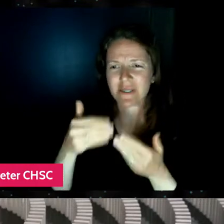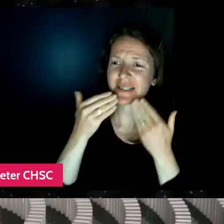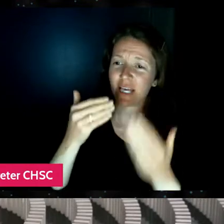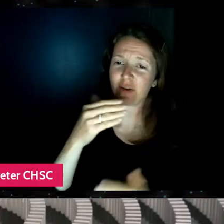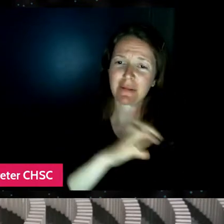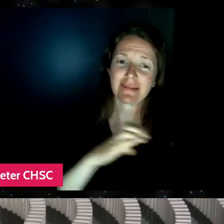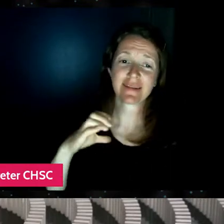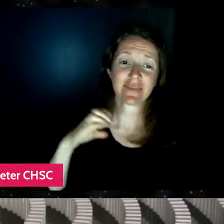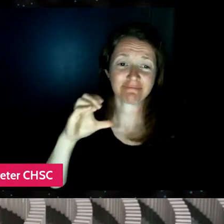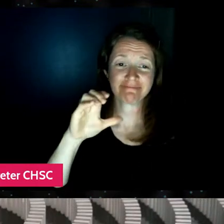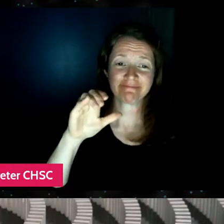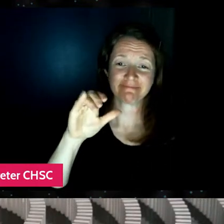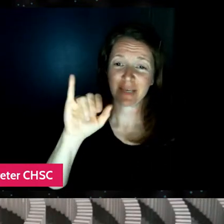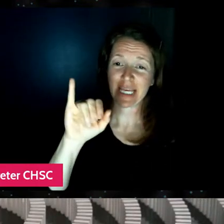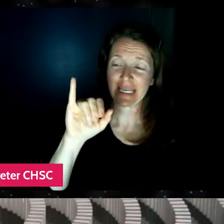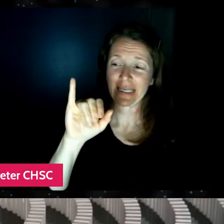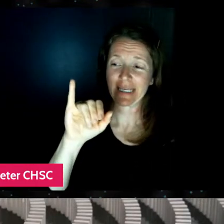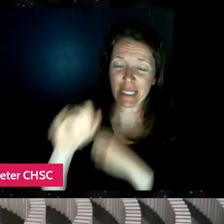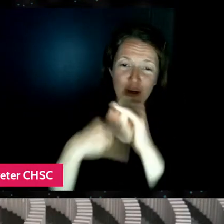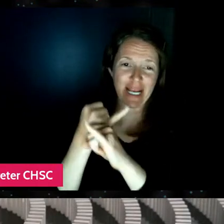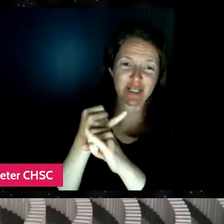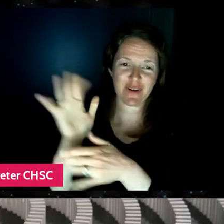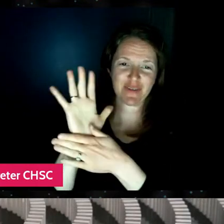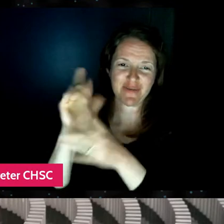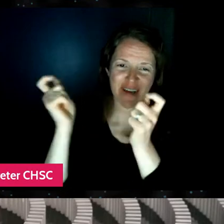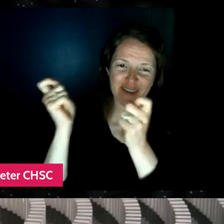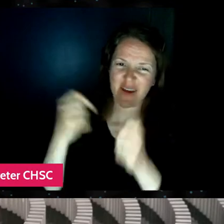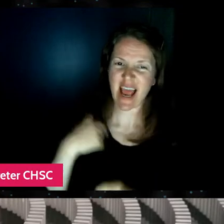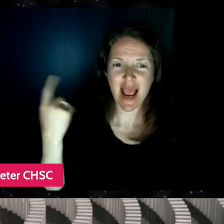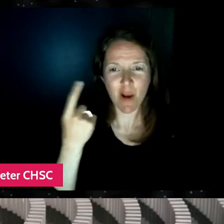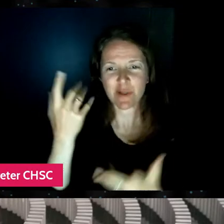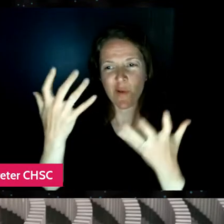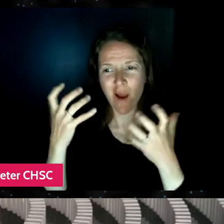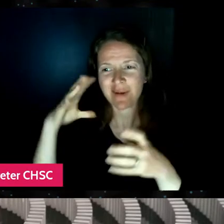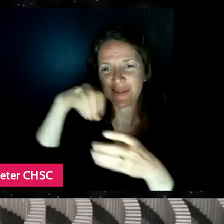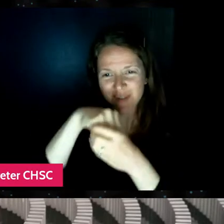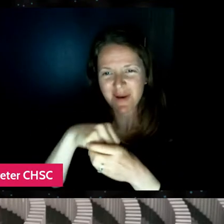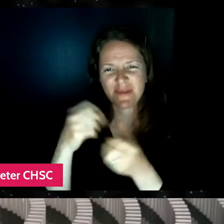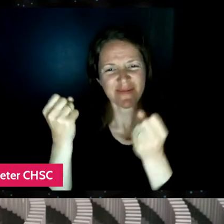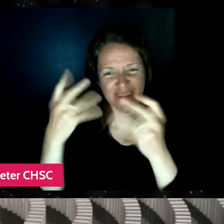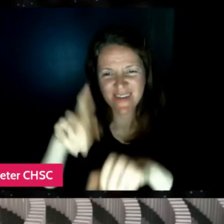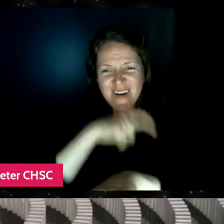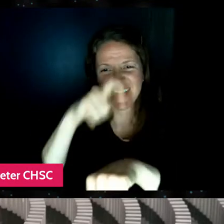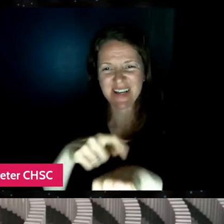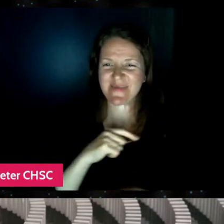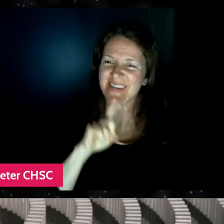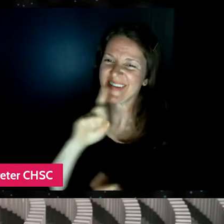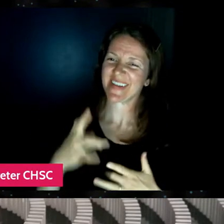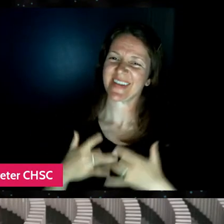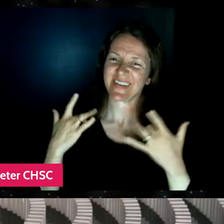It's always been a festival I've wanted to play at for quite some time. So I'm really thrilled to bring this film here.